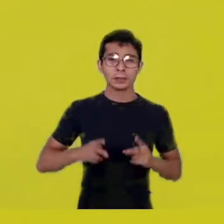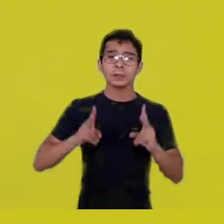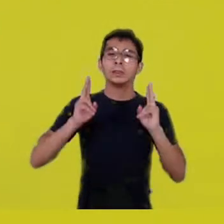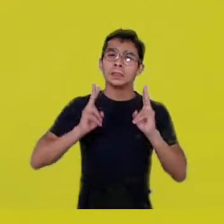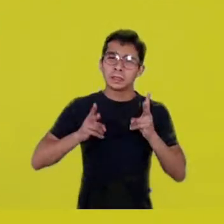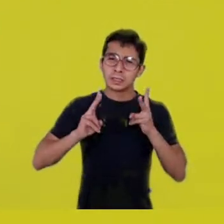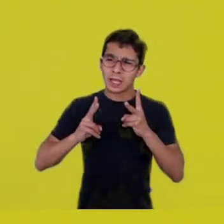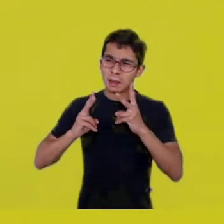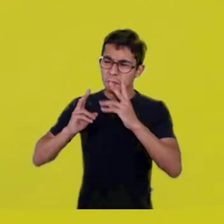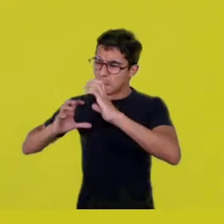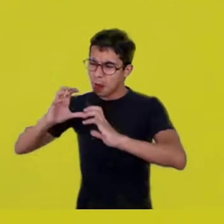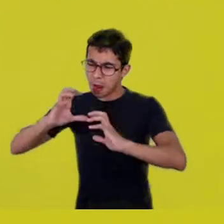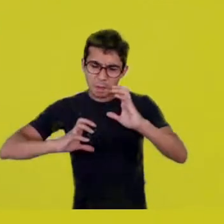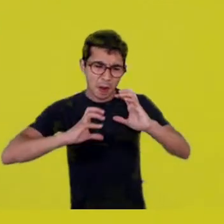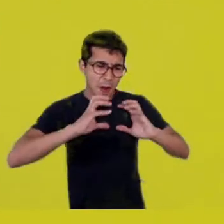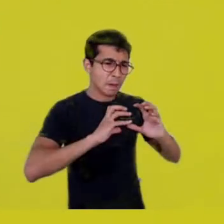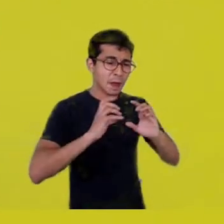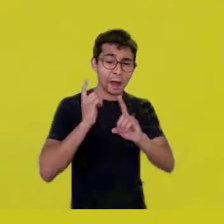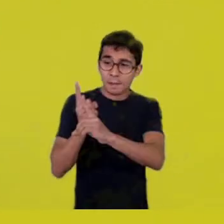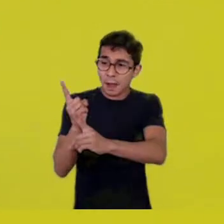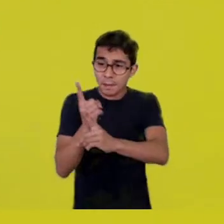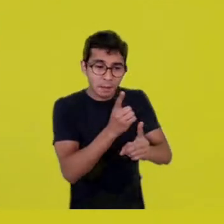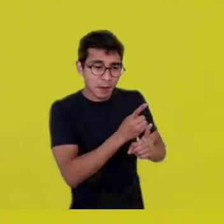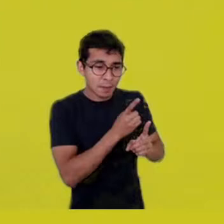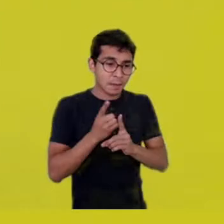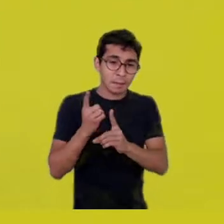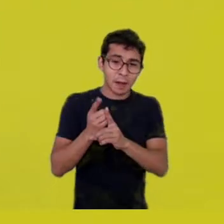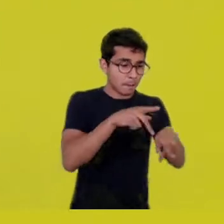I think our dear Nego Bispo calls that confluences, right?